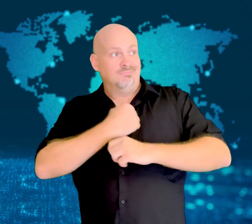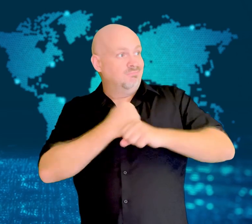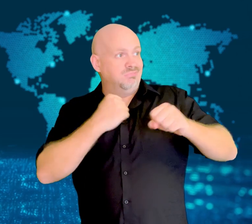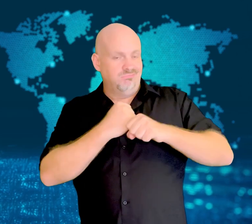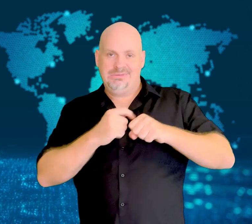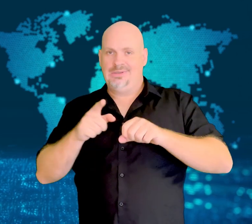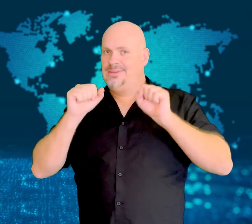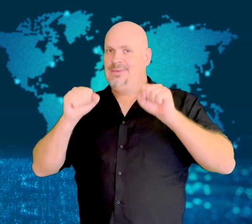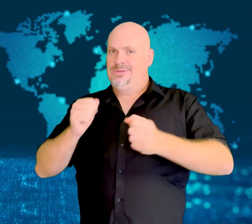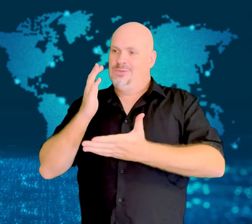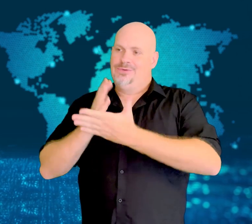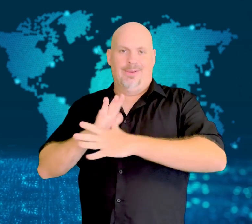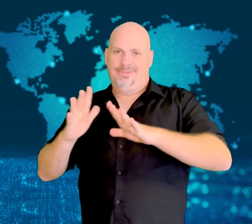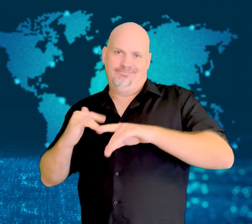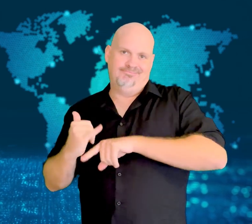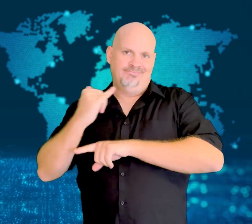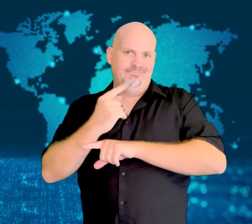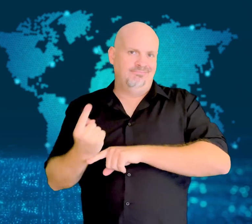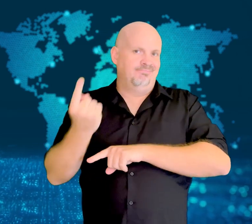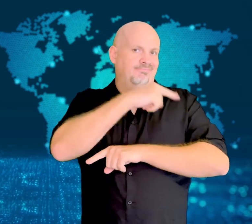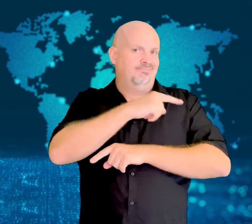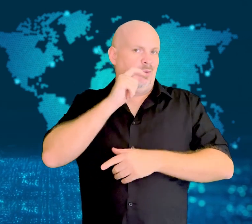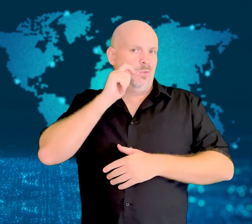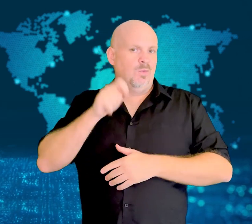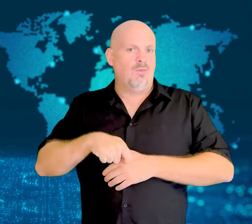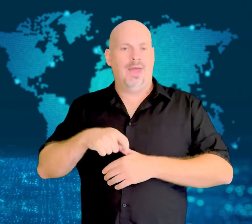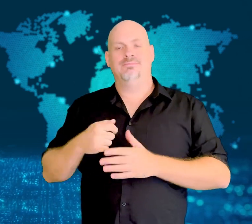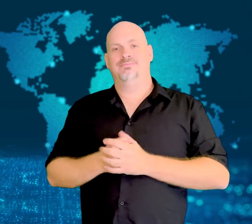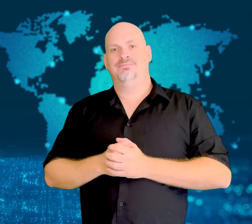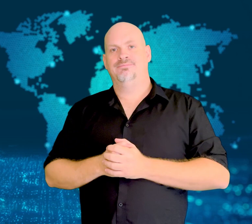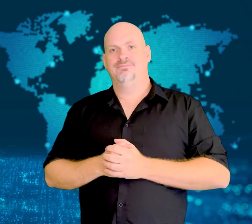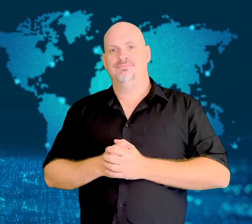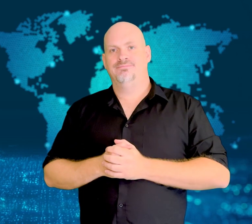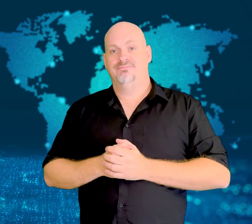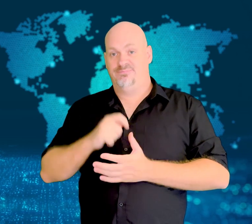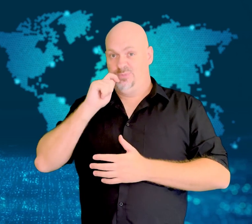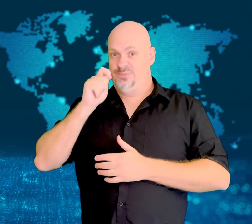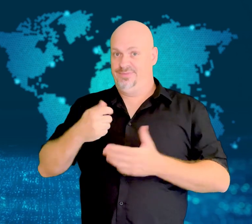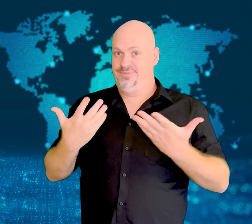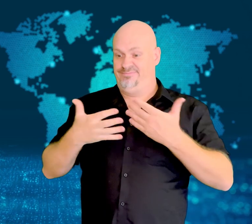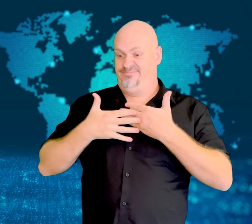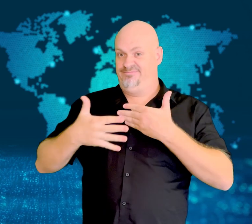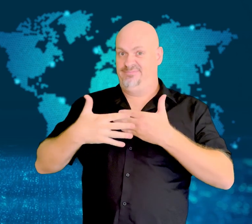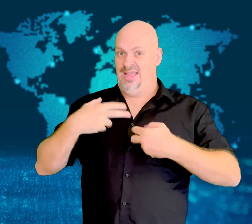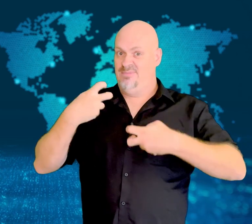his tour and headed back to Ukraine immediately.